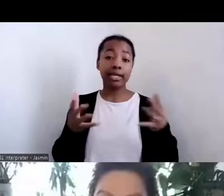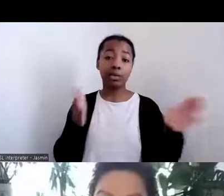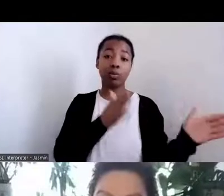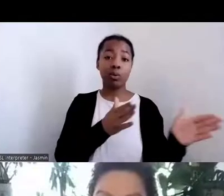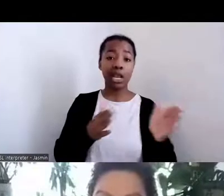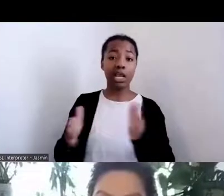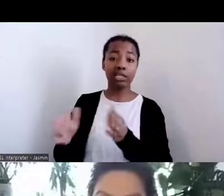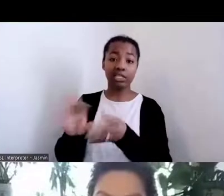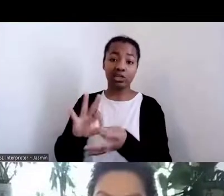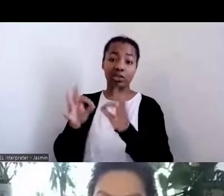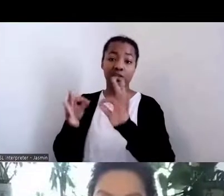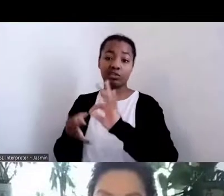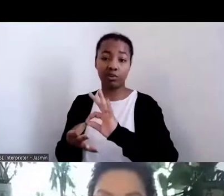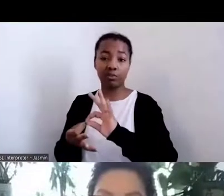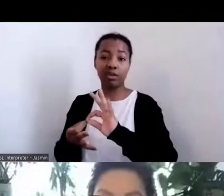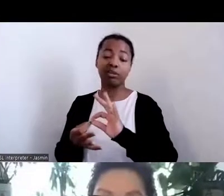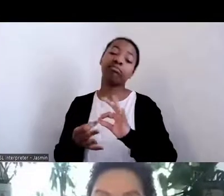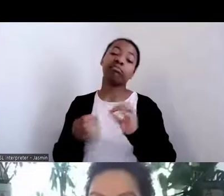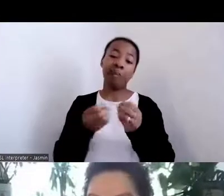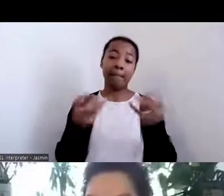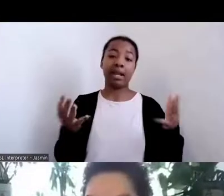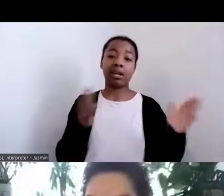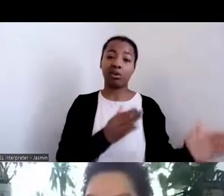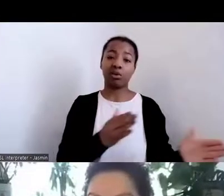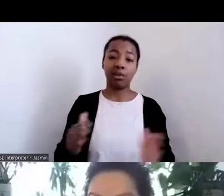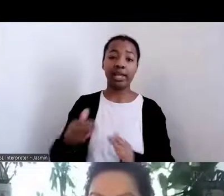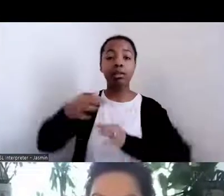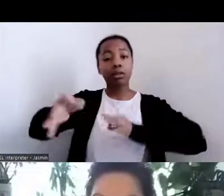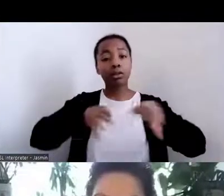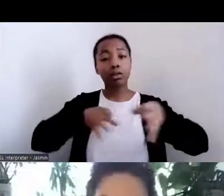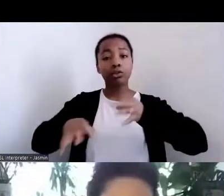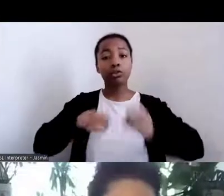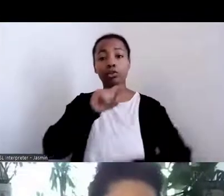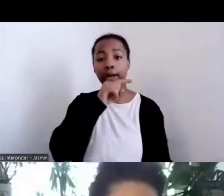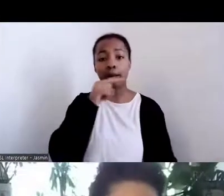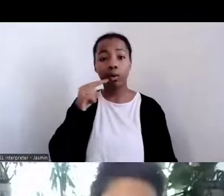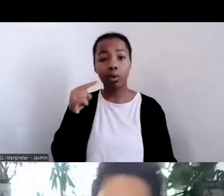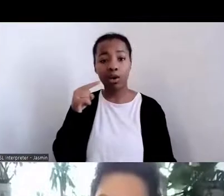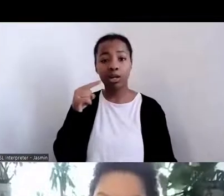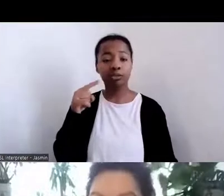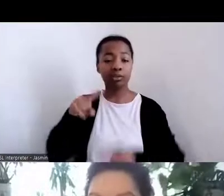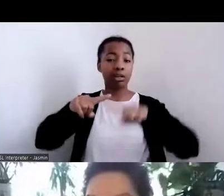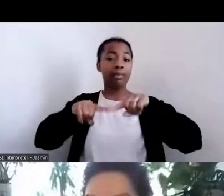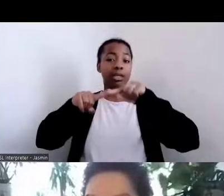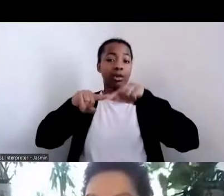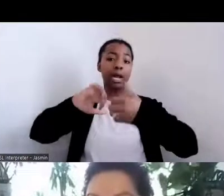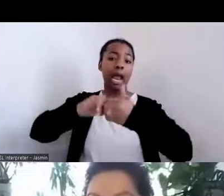corn in the way that it is made, the way that we produce it, but also the way that we eat it.